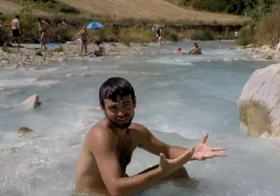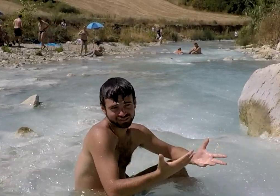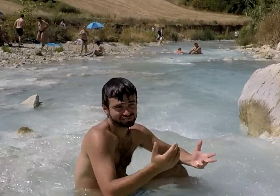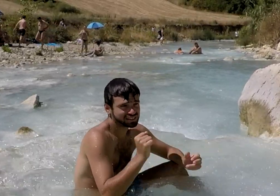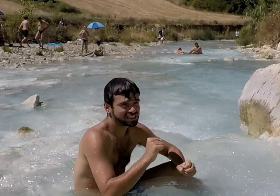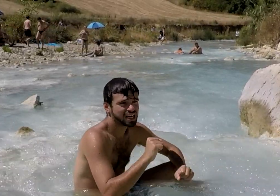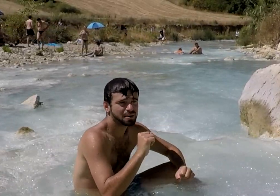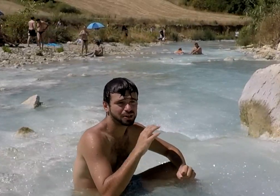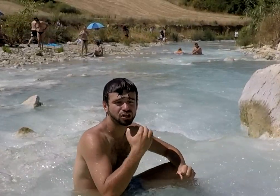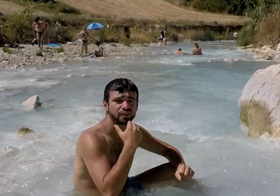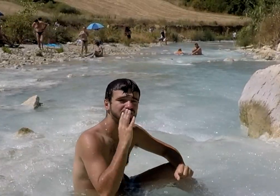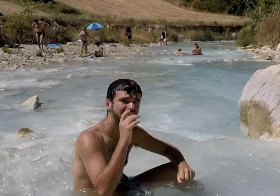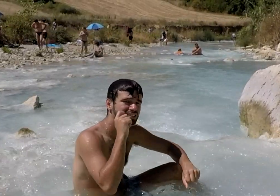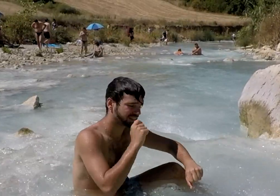It can be good for your skin.